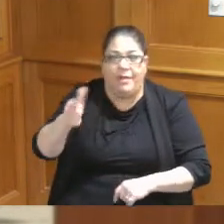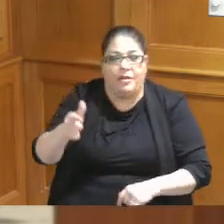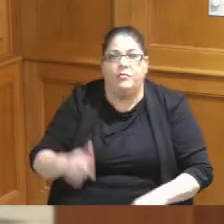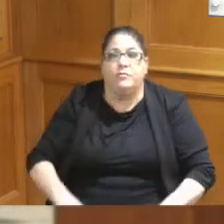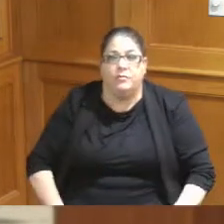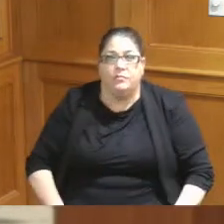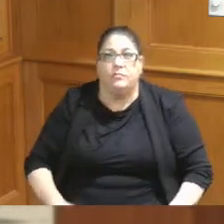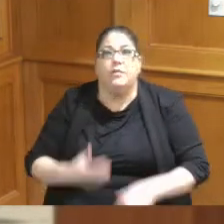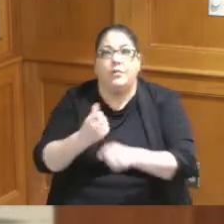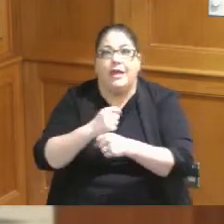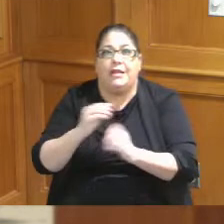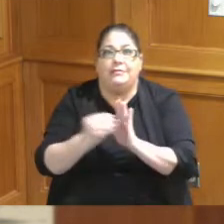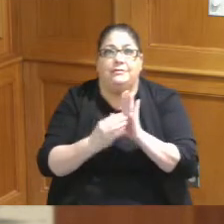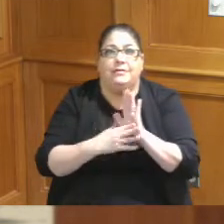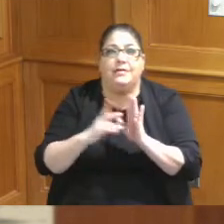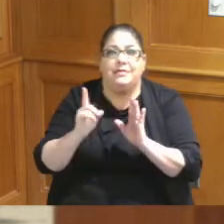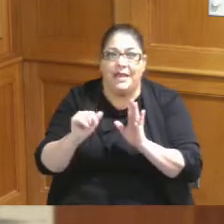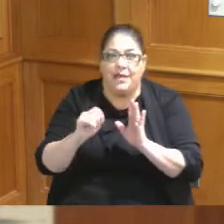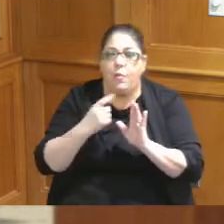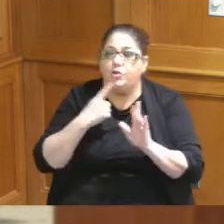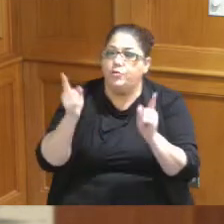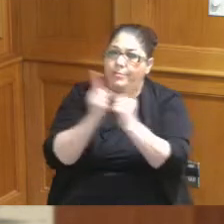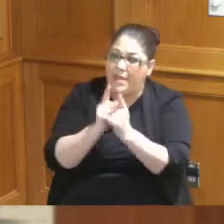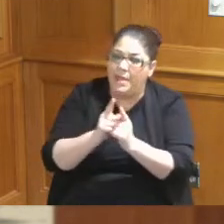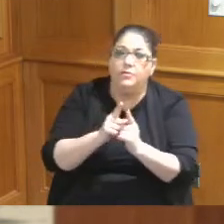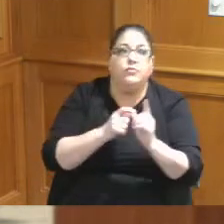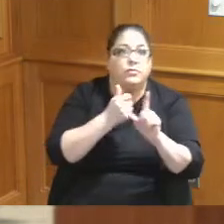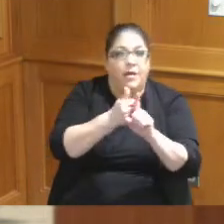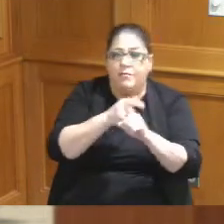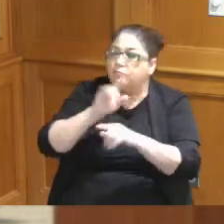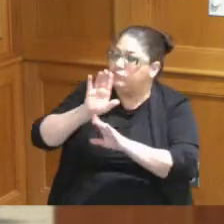will get a date because I want you to meet them I want you to be able to have conversations face to